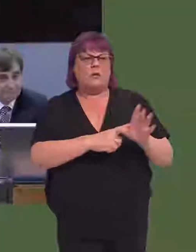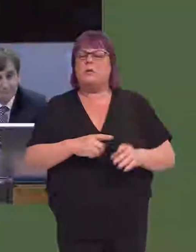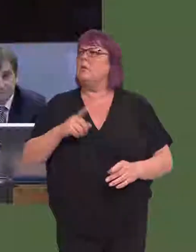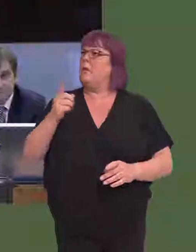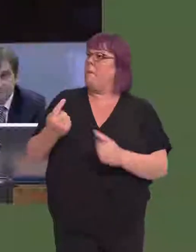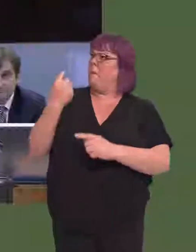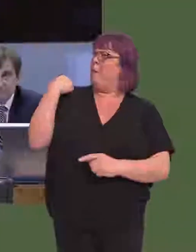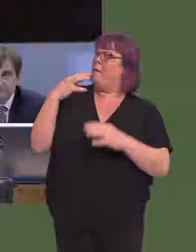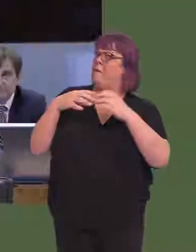Those were your words.